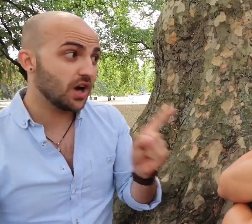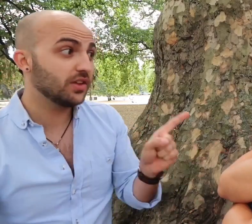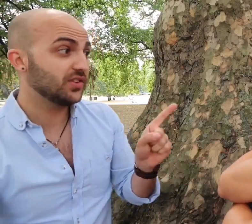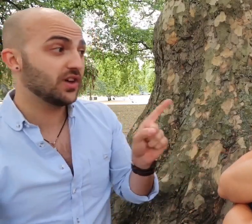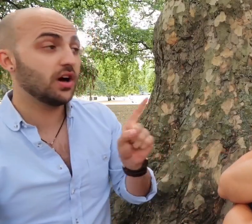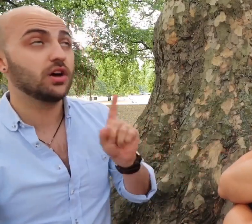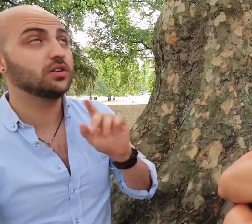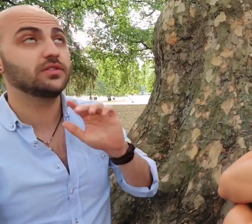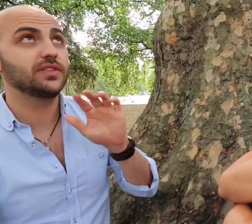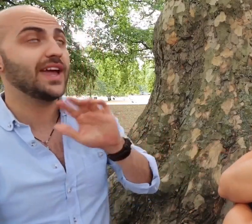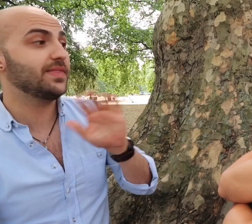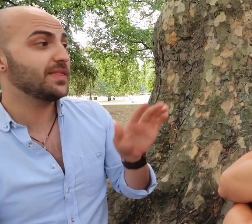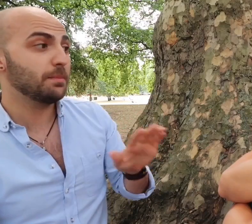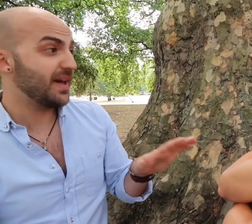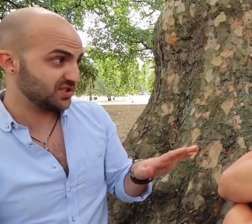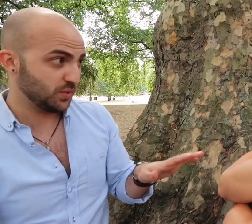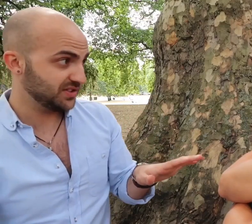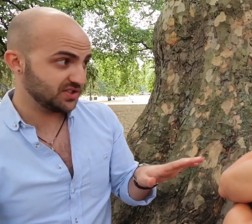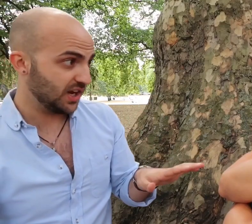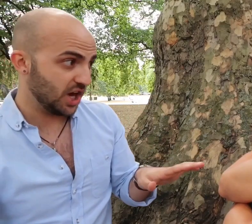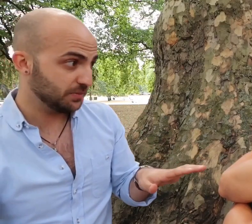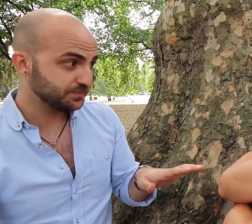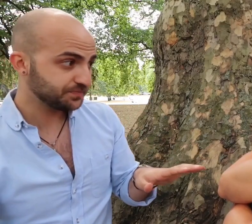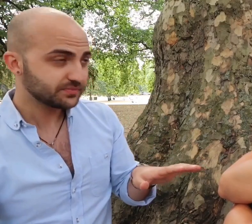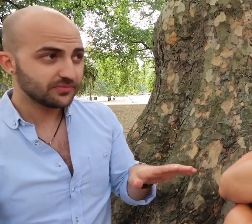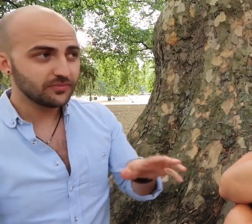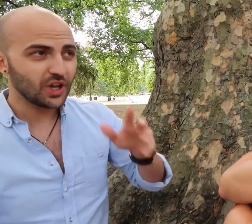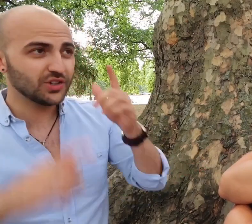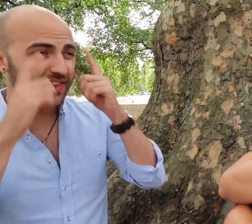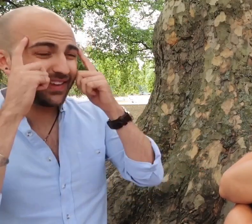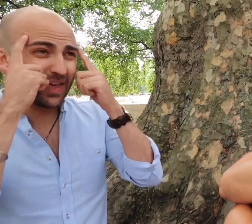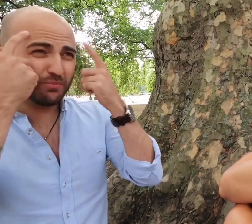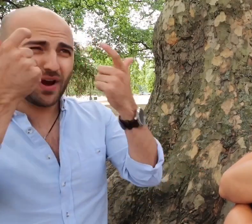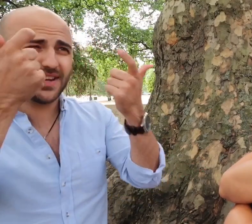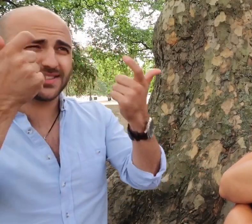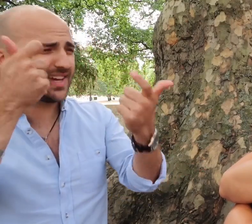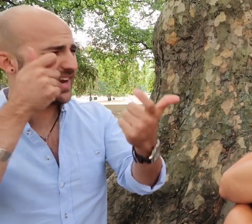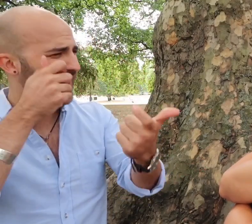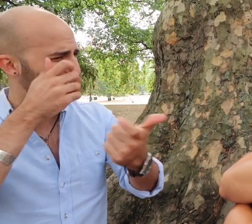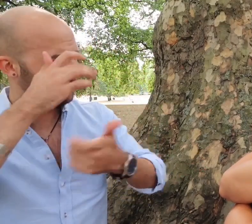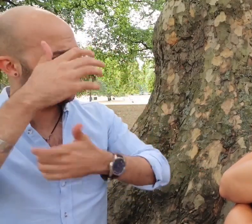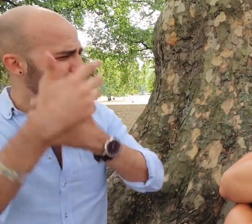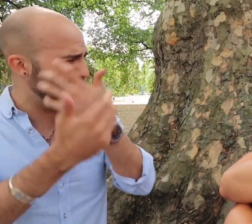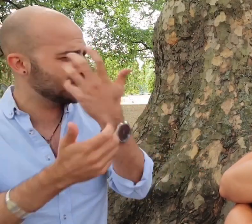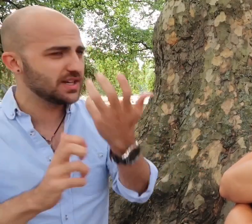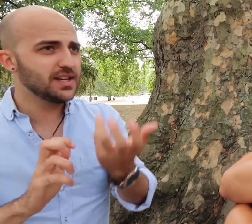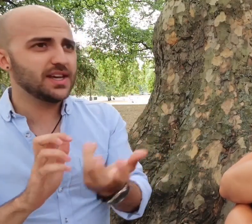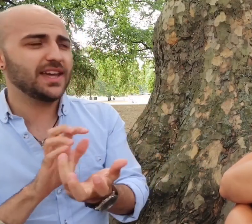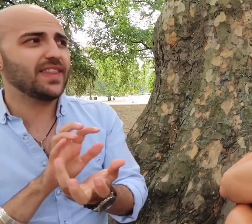dancers are the best ones to learn, because, I think their brains are connected in that